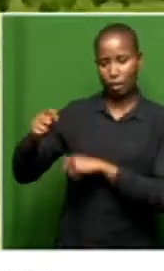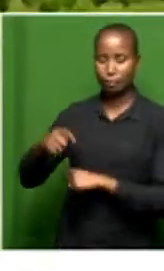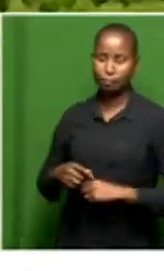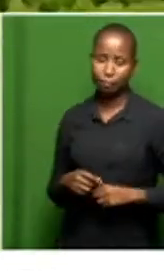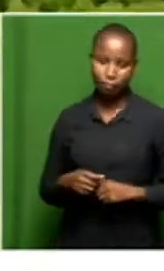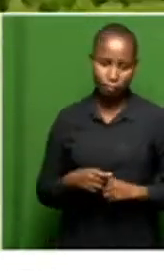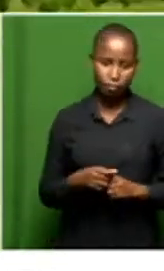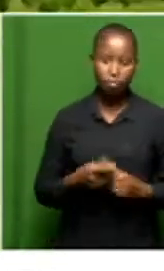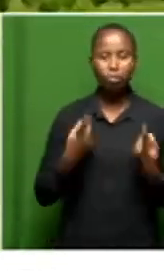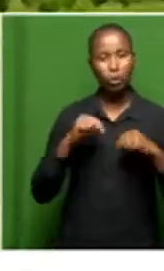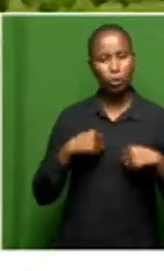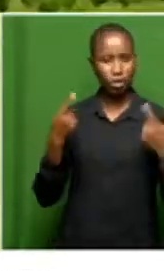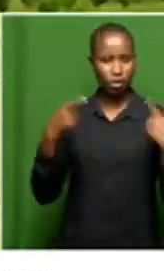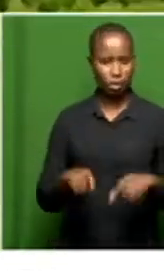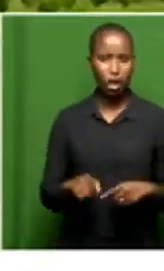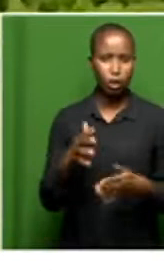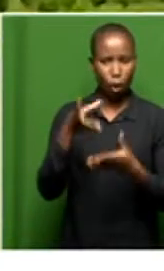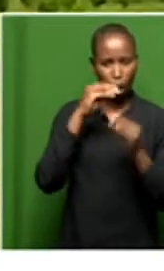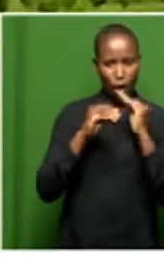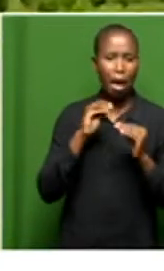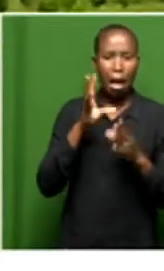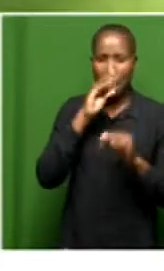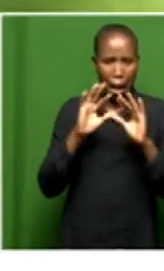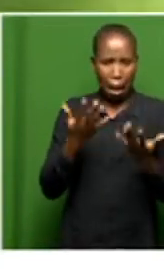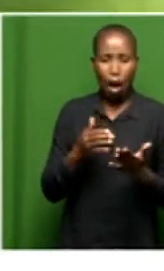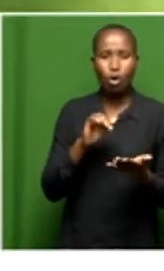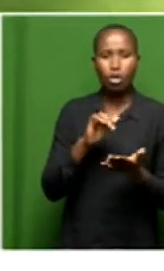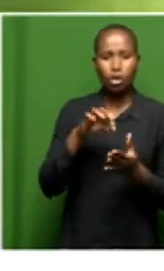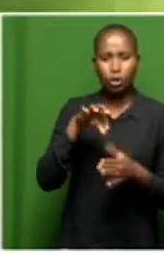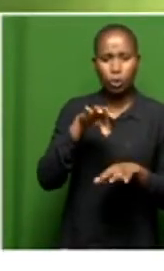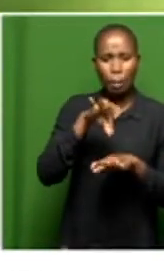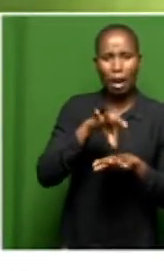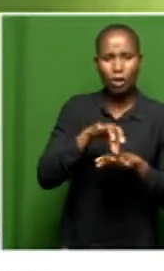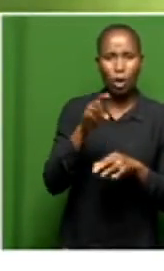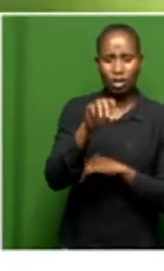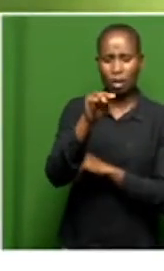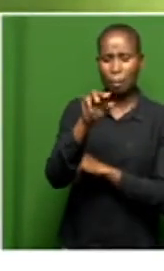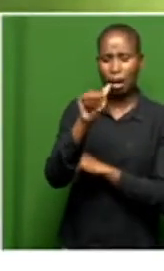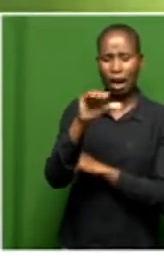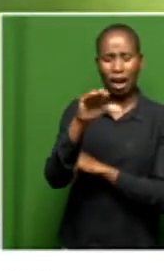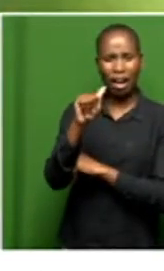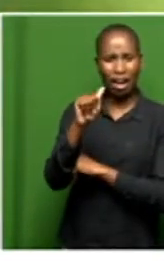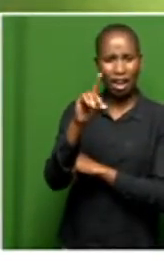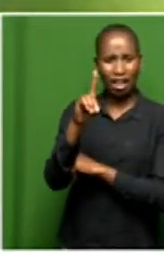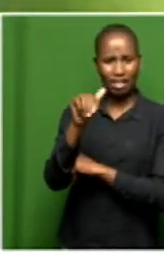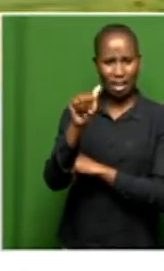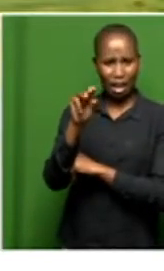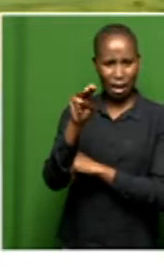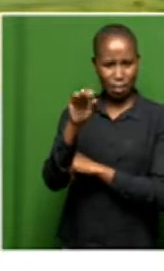to learn about how to plant macadamia and how to grow it. Macadamia is something that we must